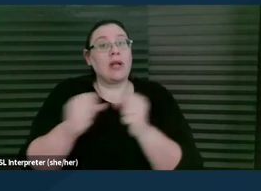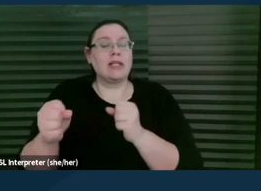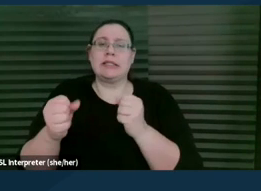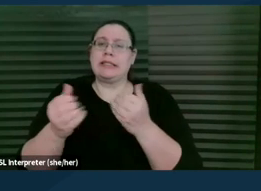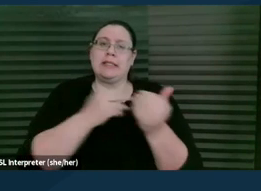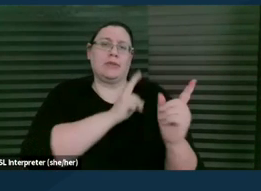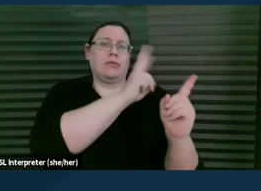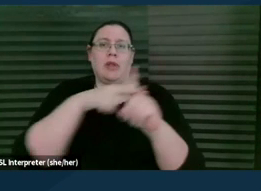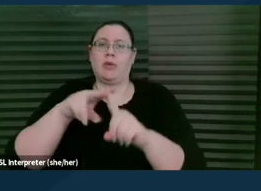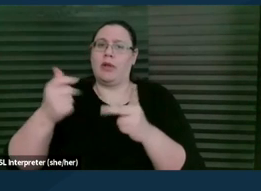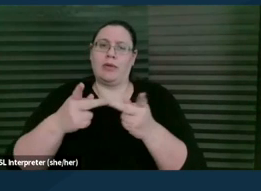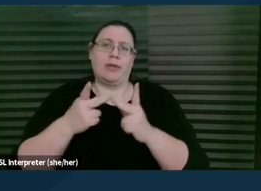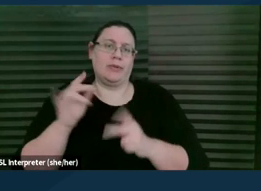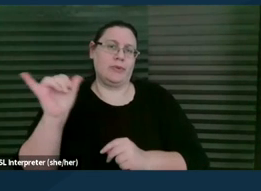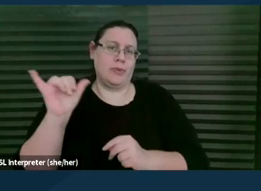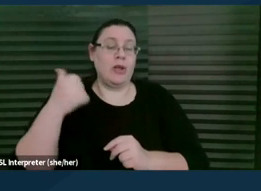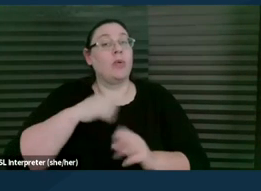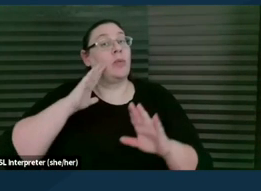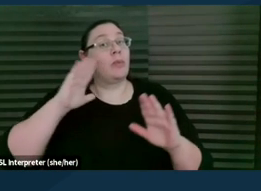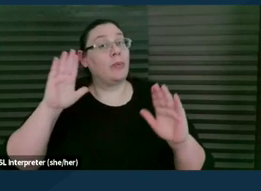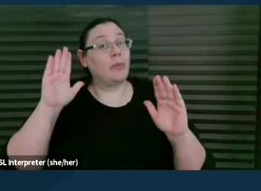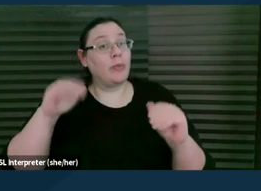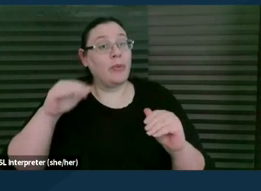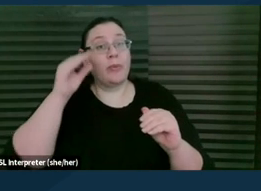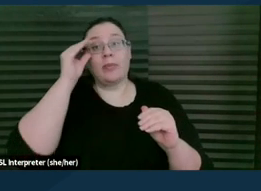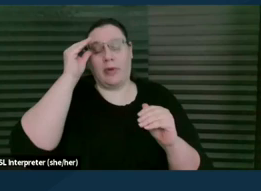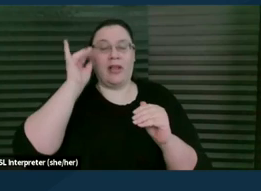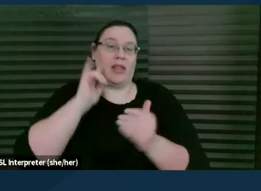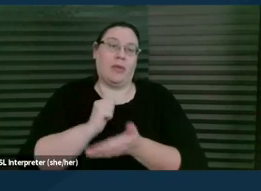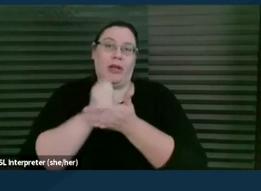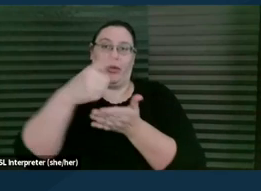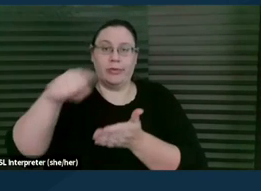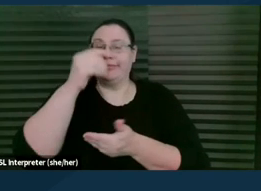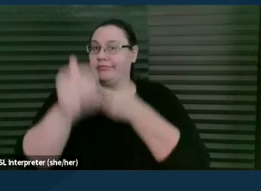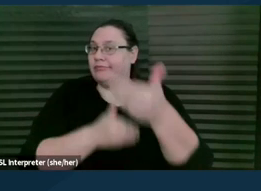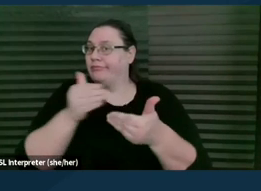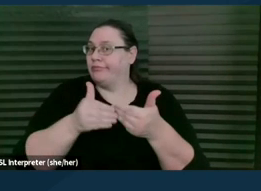and we hope that they will be helpful for you going forward in your practices.